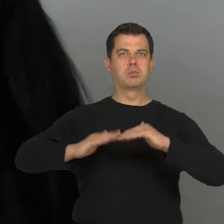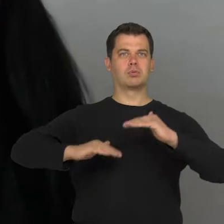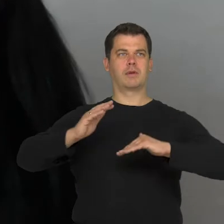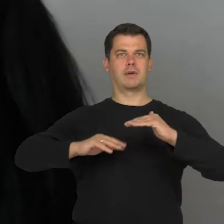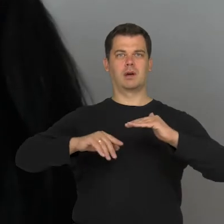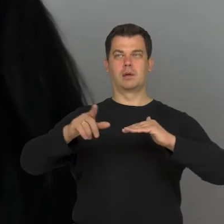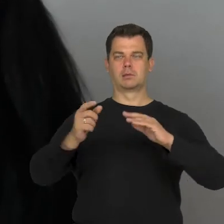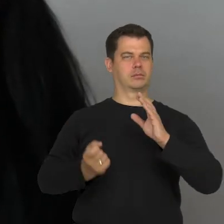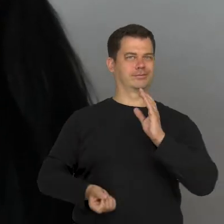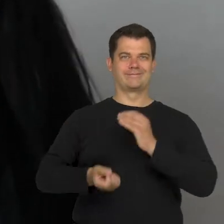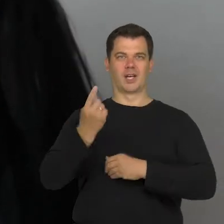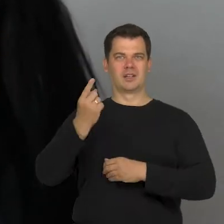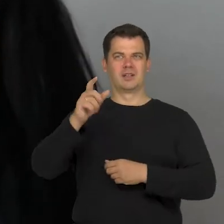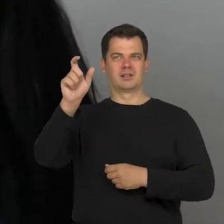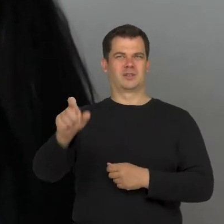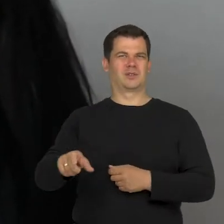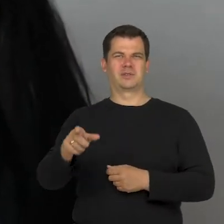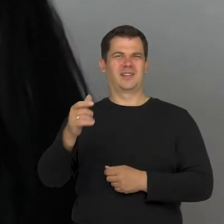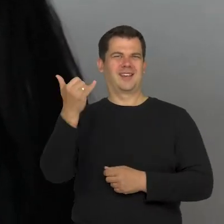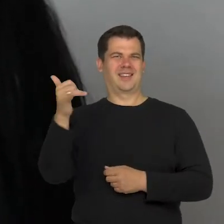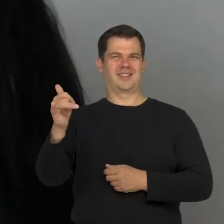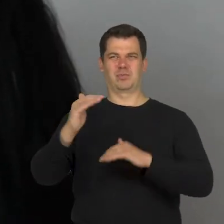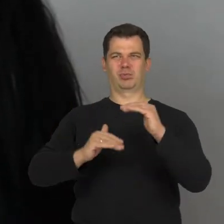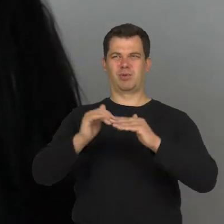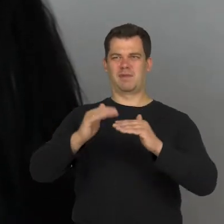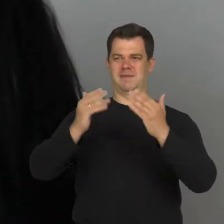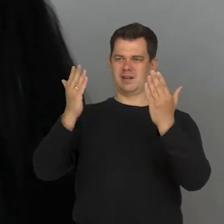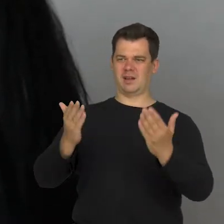which doesn't fit into these proportions which we are familiar with